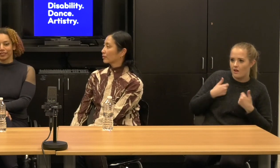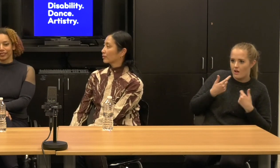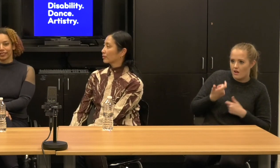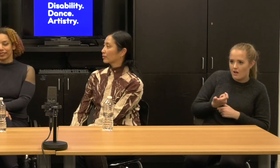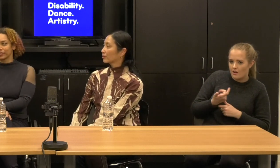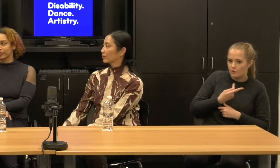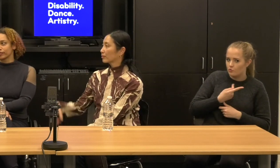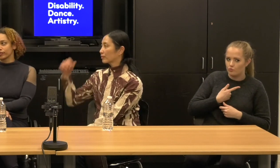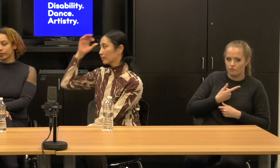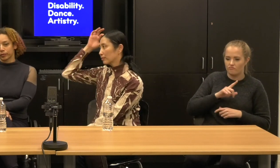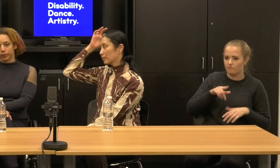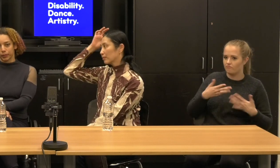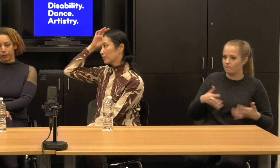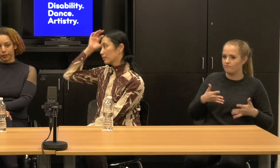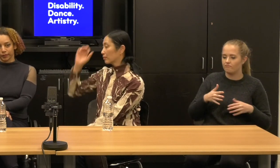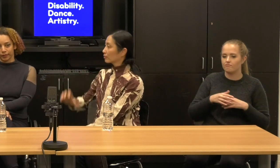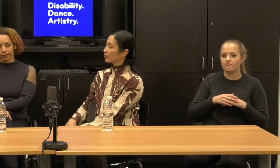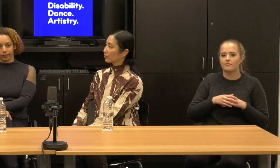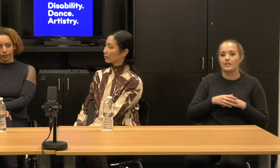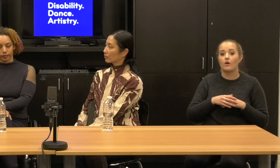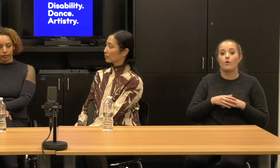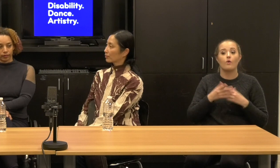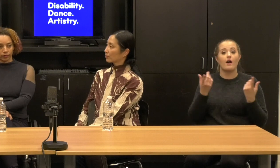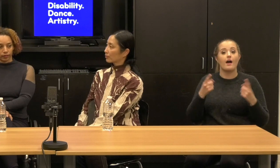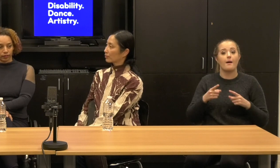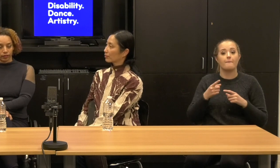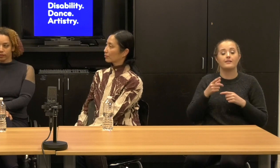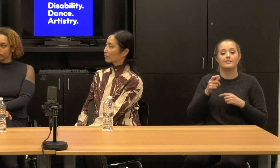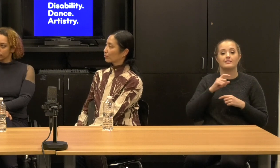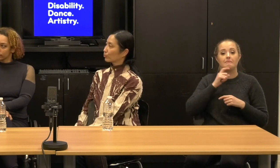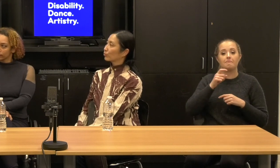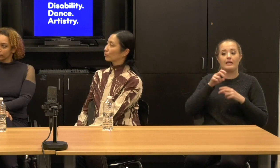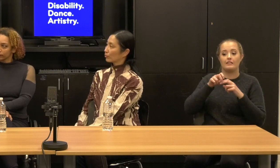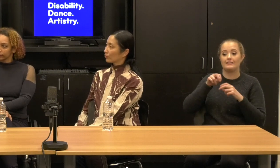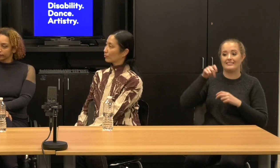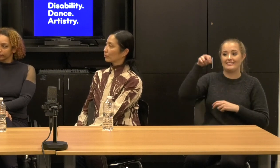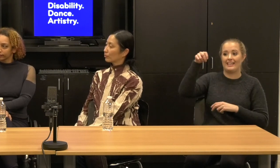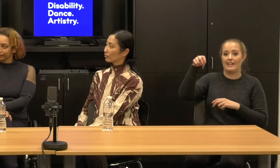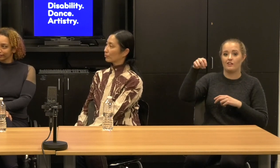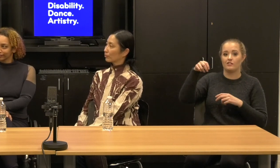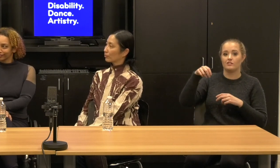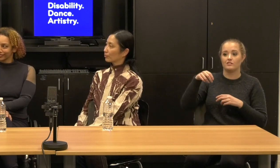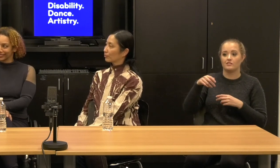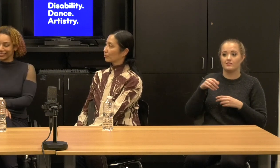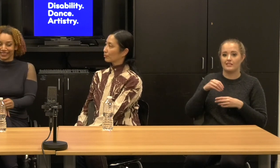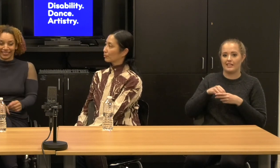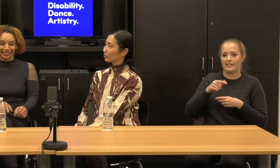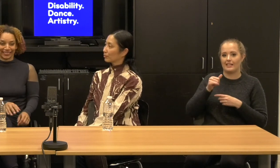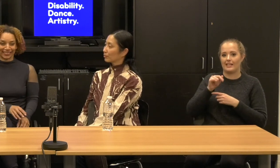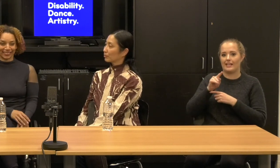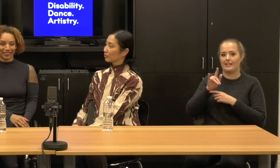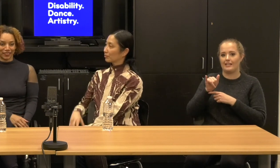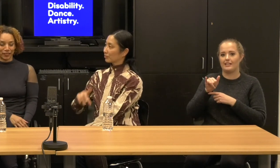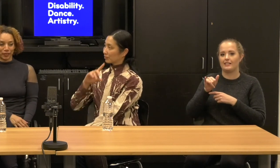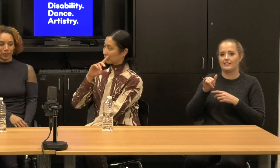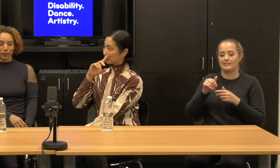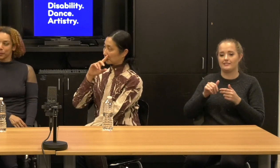I'm on the staircase, this metal staircase and given me dance and I have been, I've been playing around with making beats.